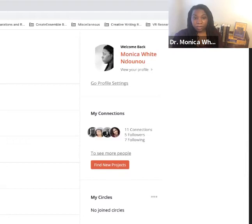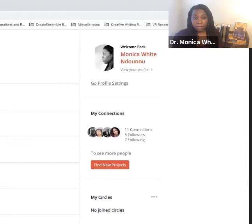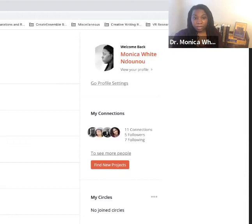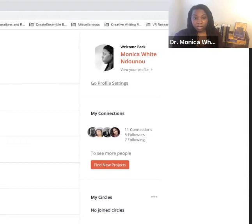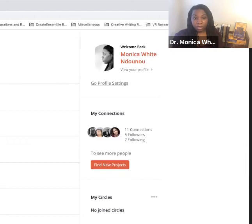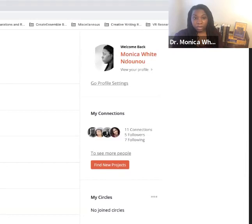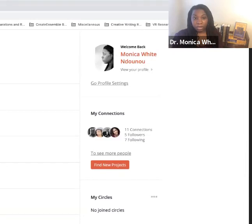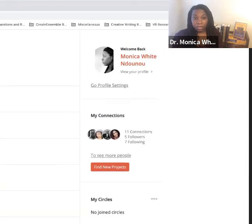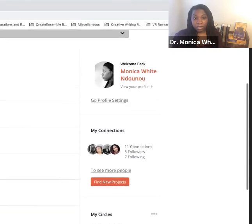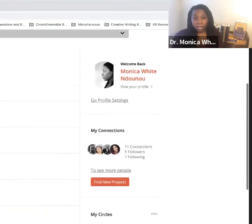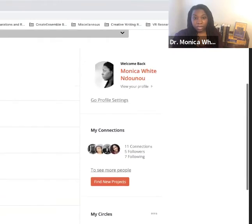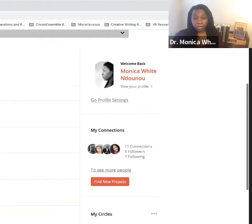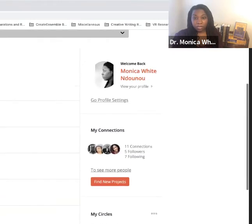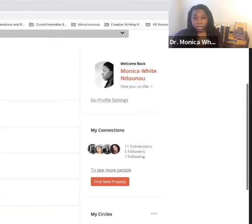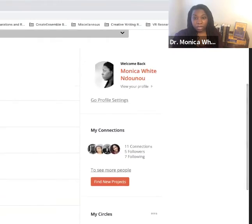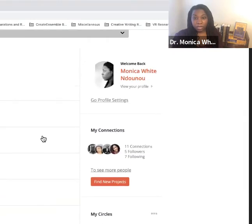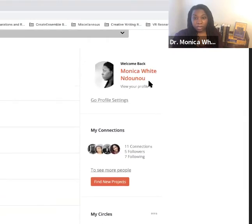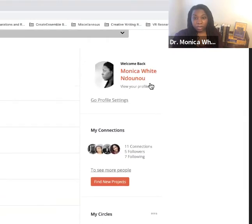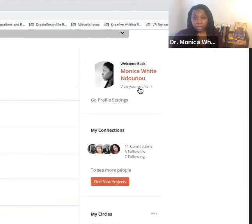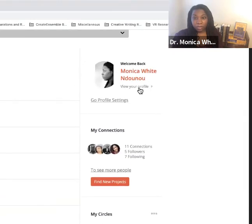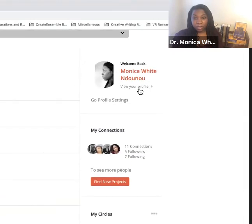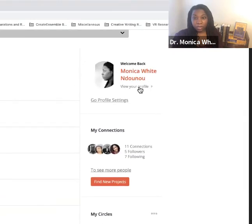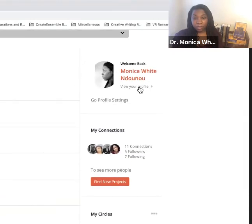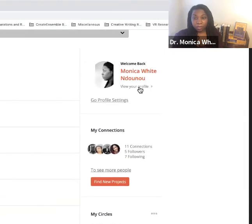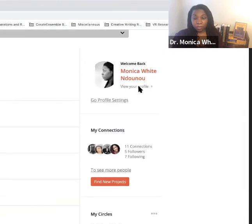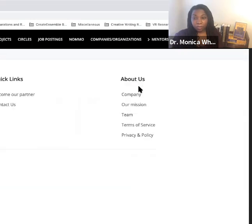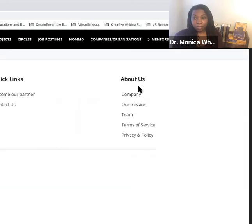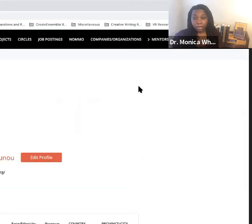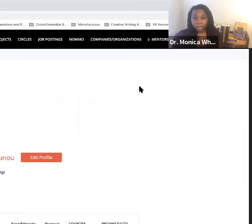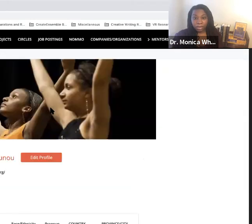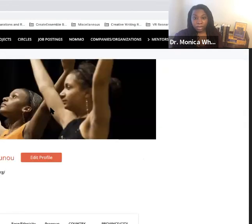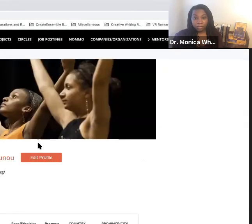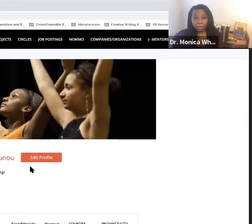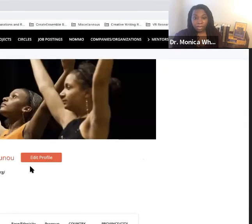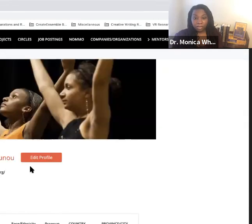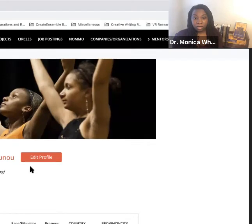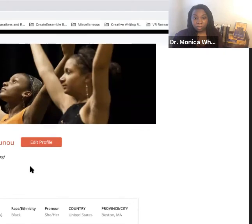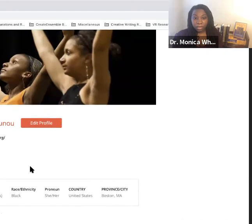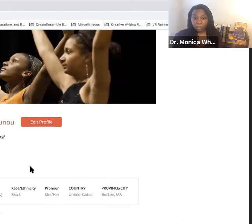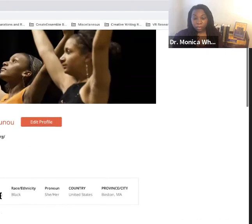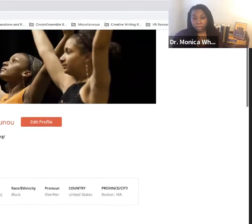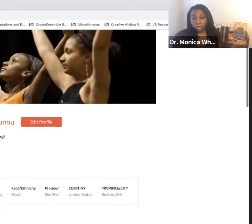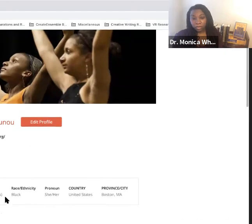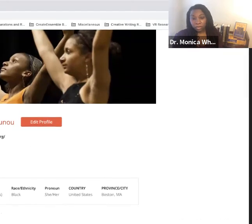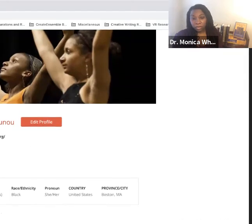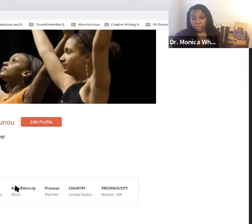essentially you can share your information about the work that you do.